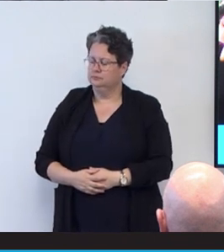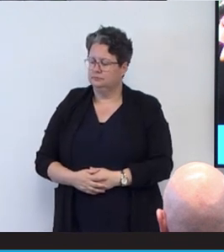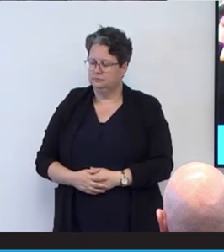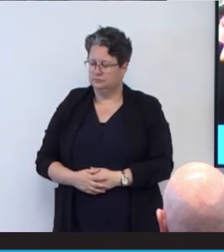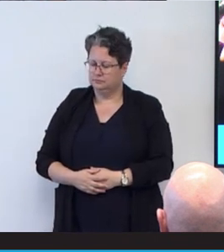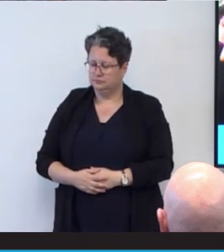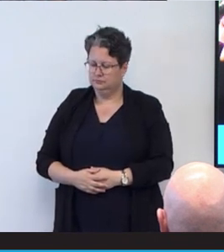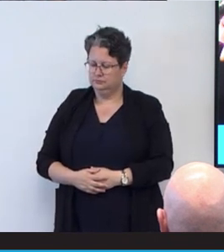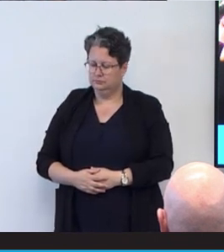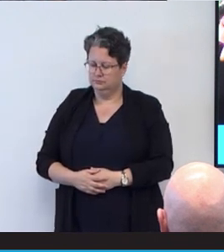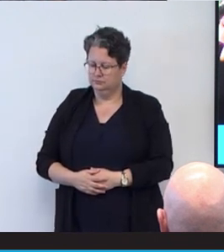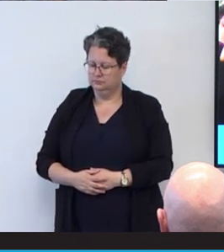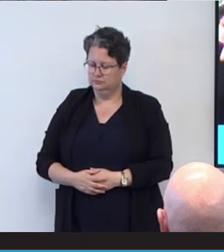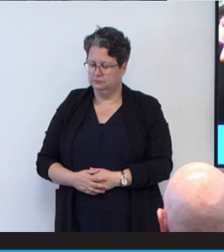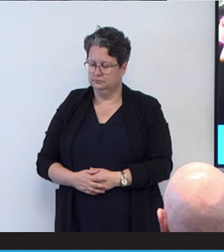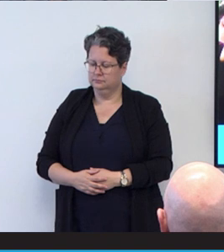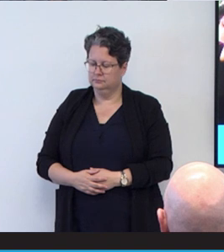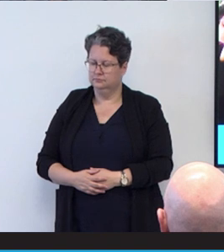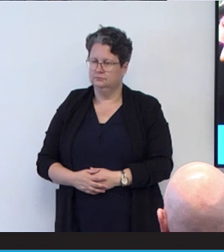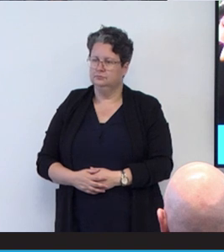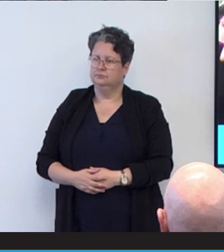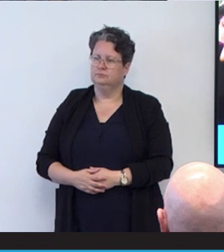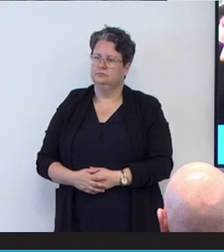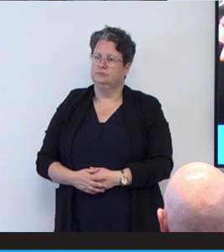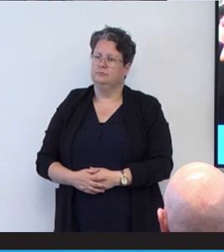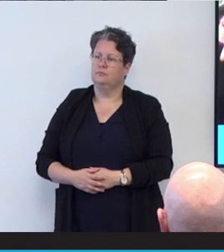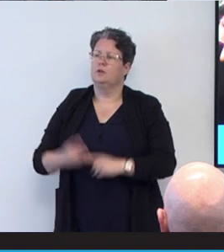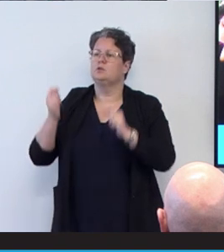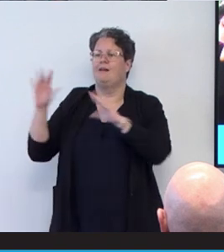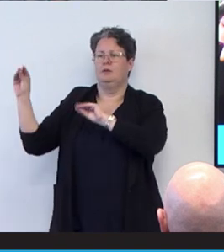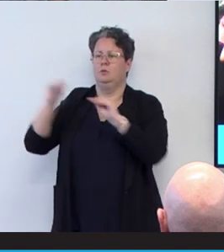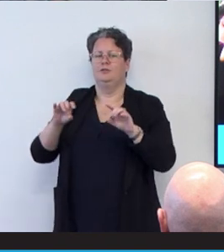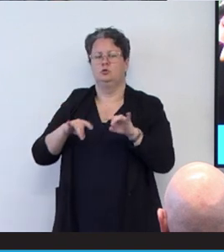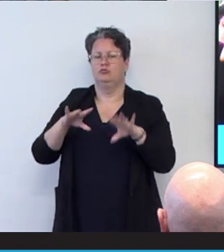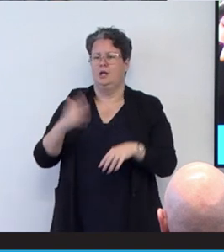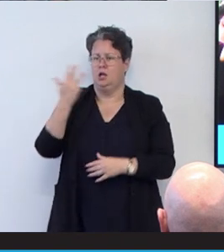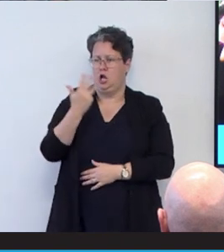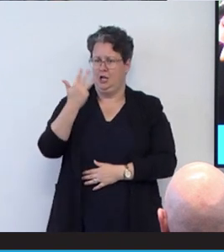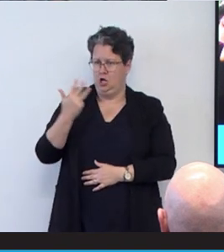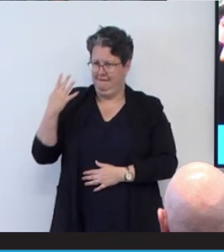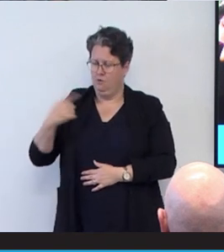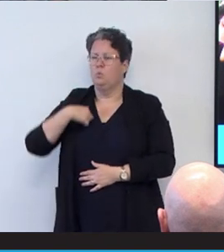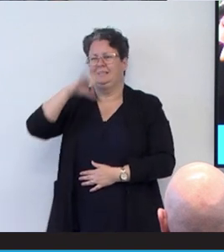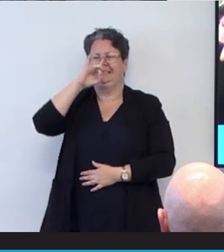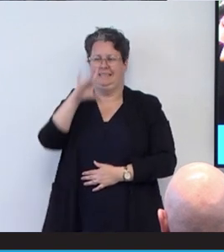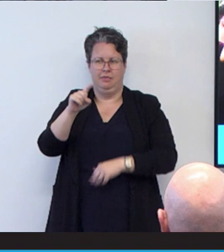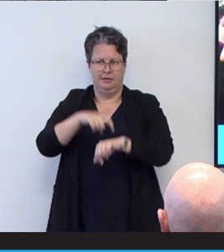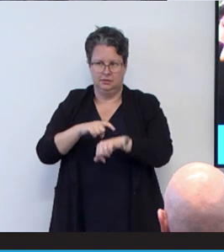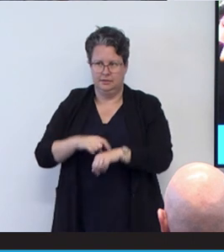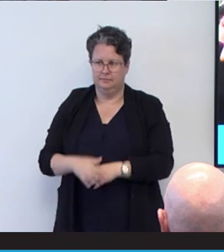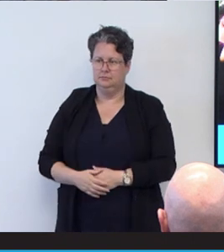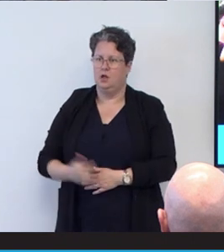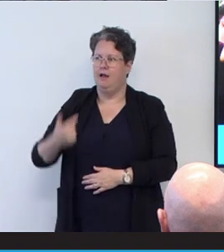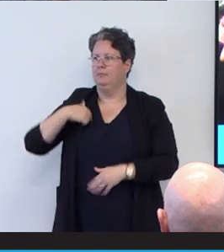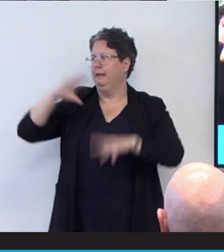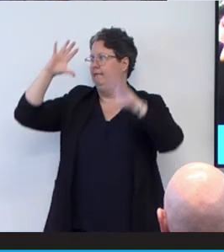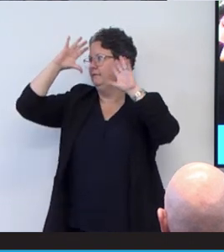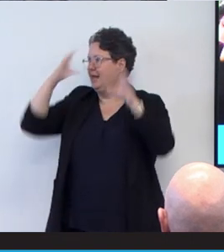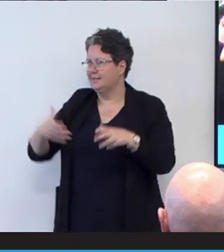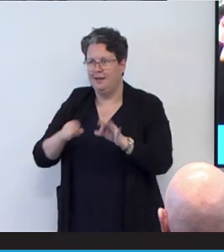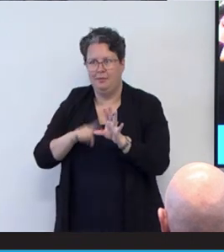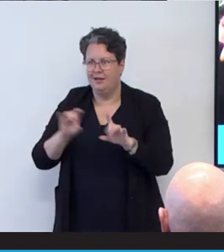But after moving here in 1994, at the age of ten, I've been fascinated by Australia, uh,